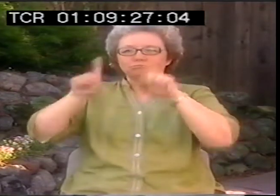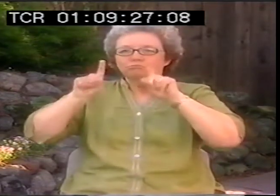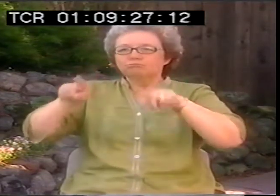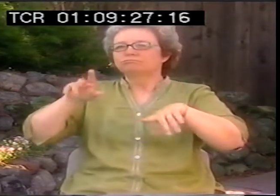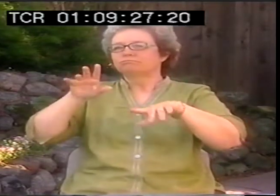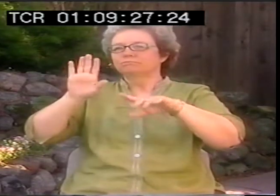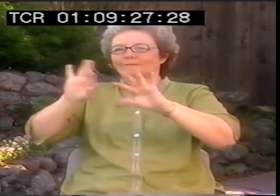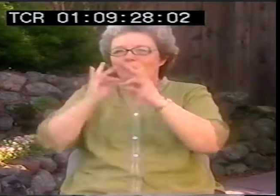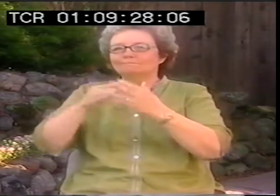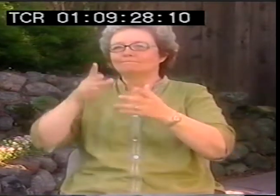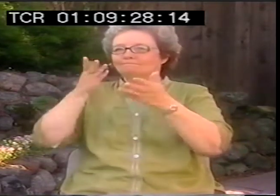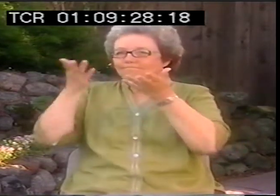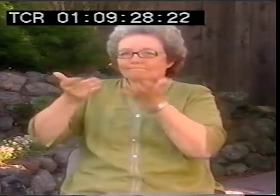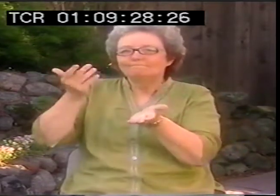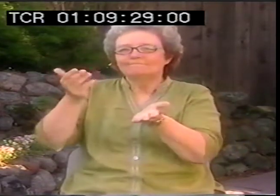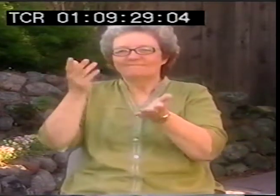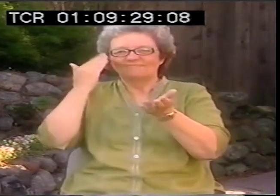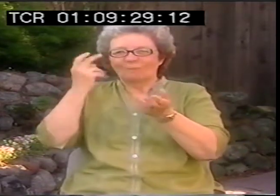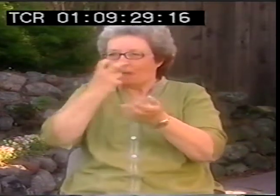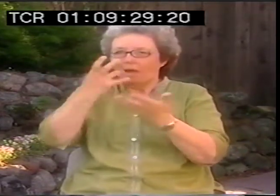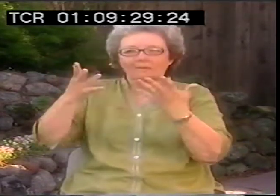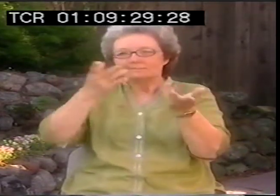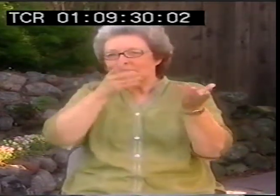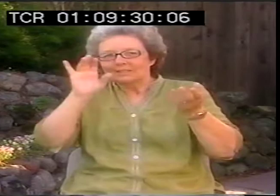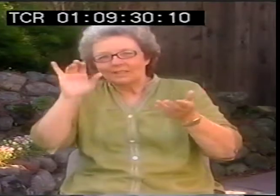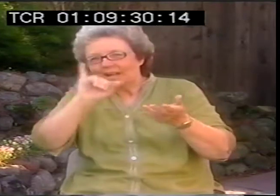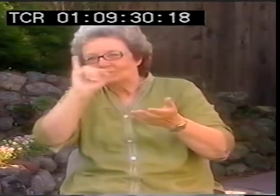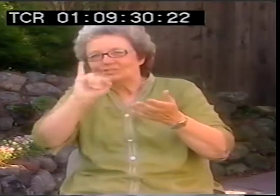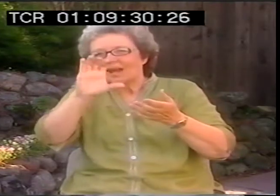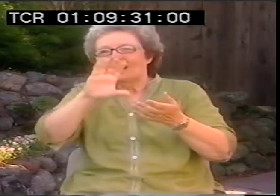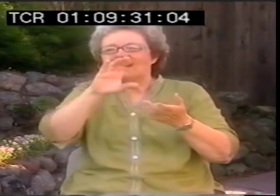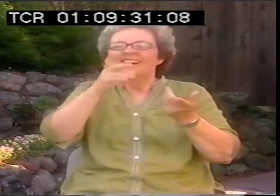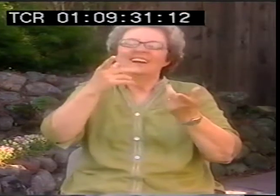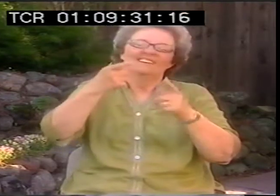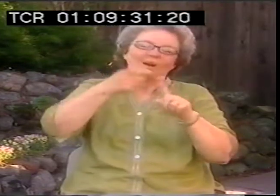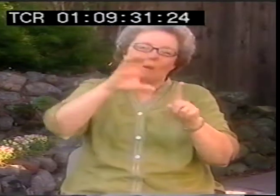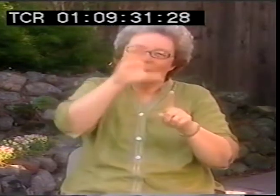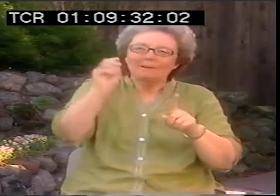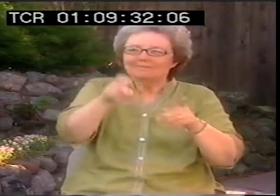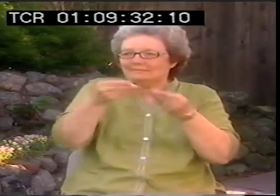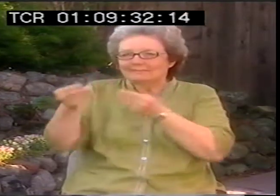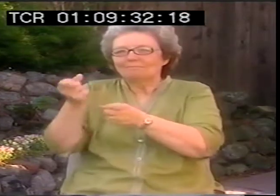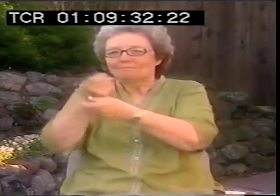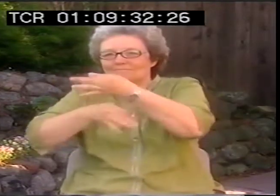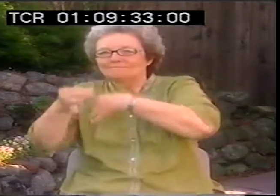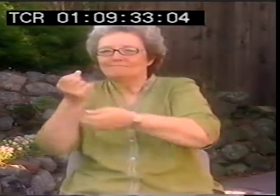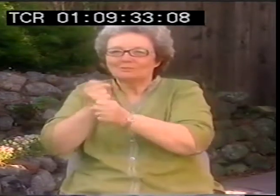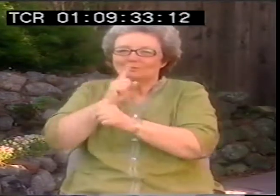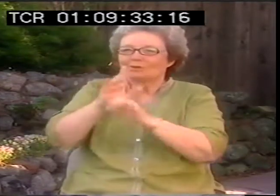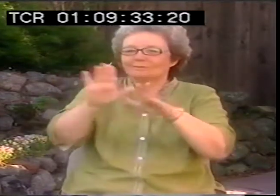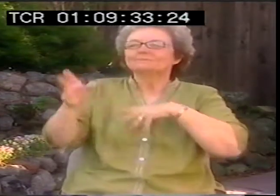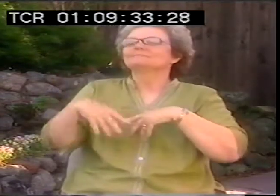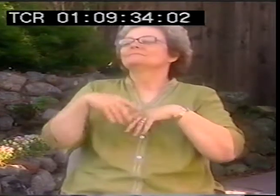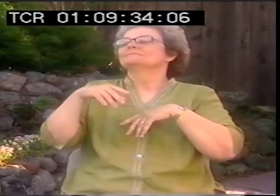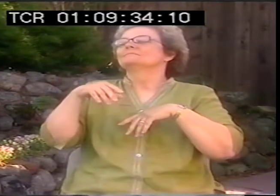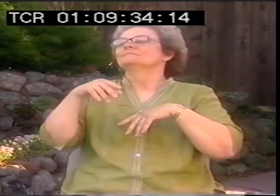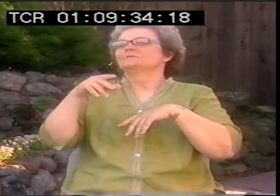So doctors were coming quite often to visit the family and help out. The insurance company, from the company that my grandfather worked for was working out